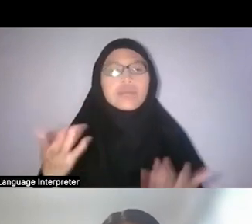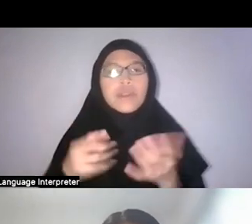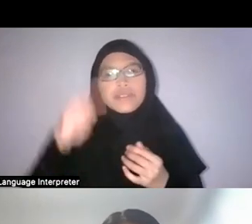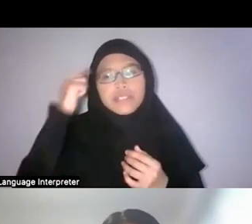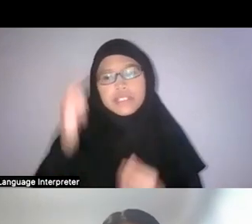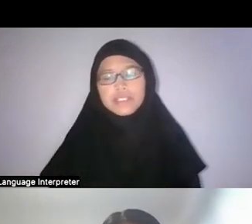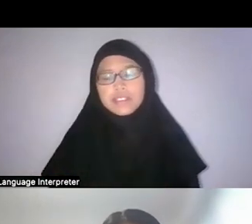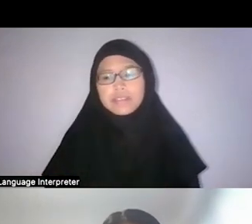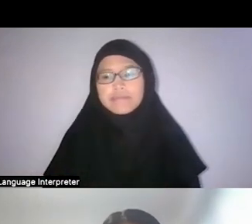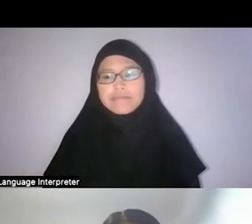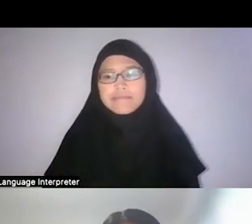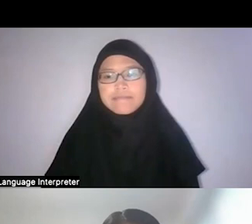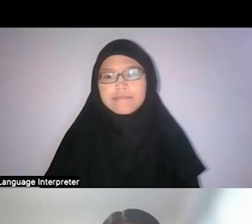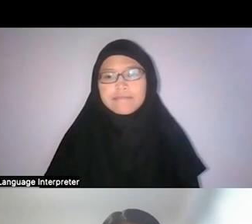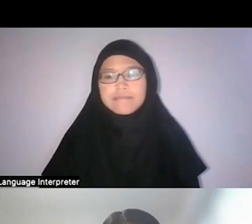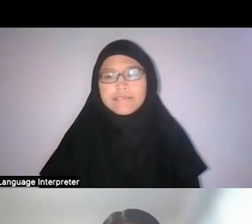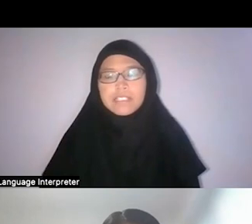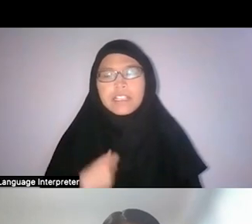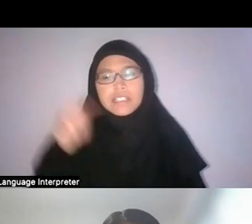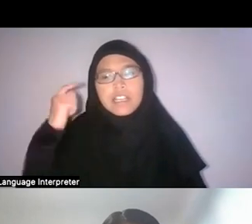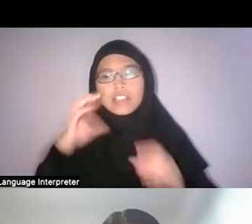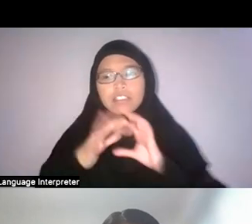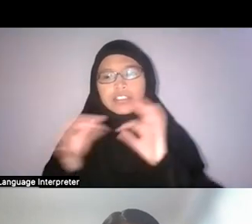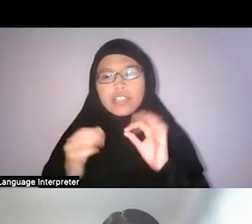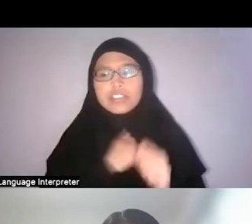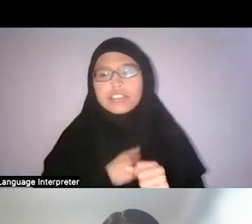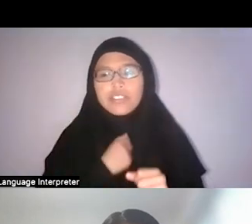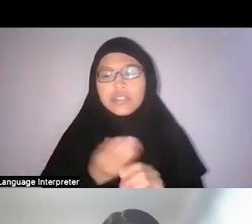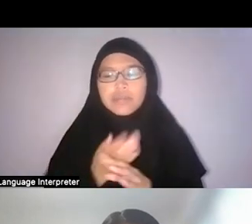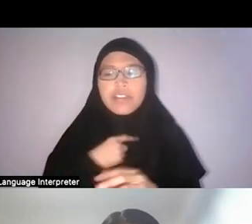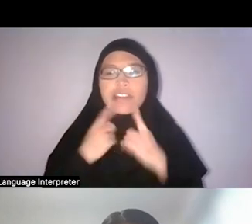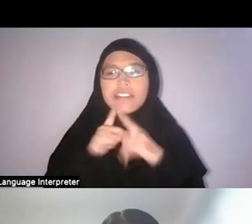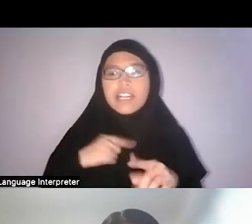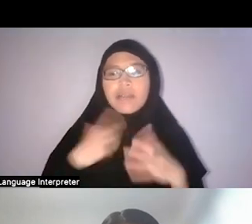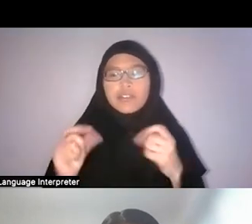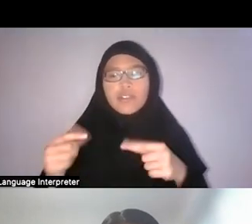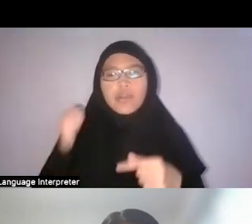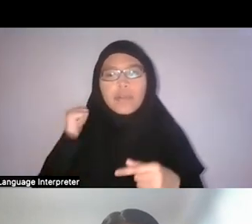Khairulddin: Yeah. I think… before I answer I think I wanna go back to what Nadirah talked about,